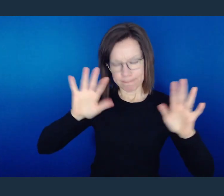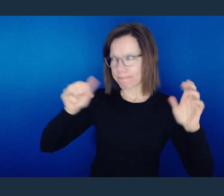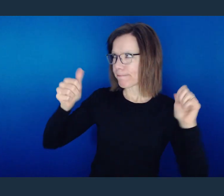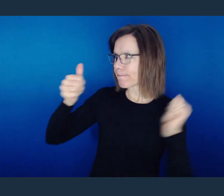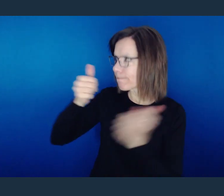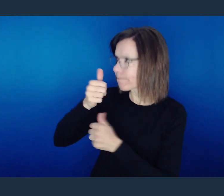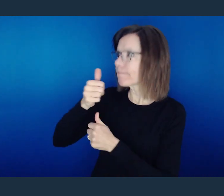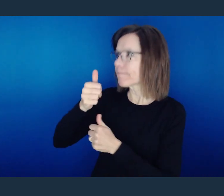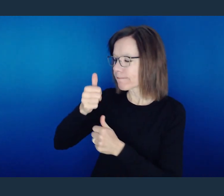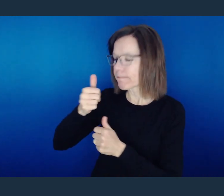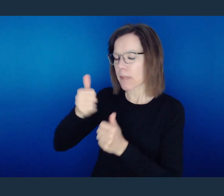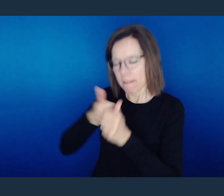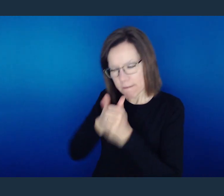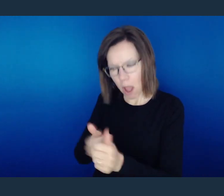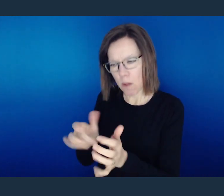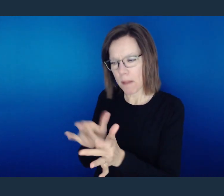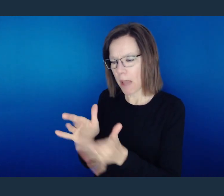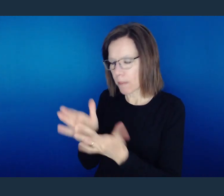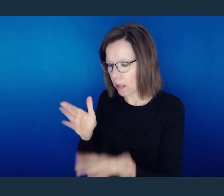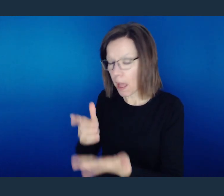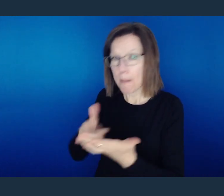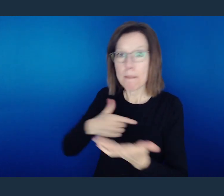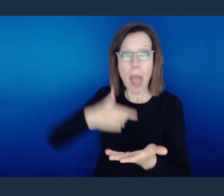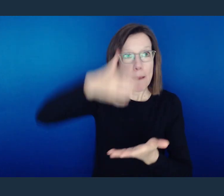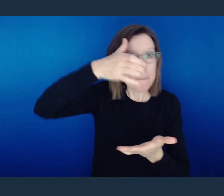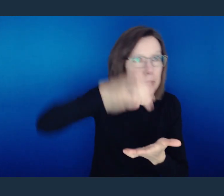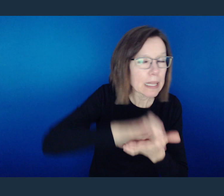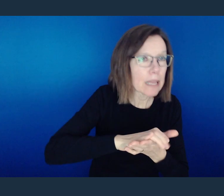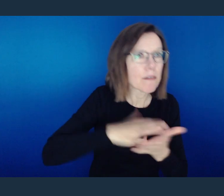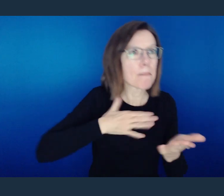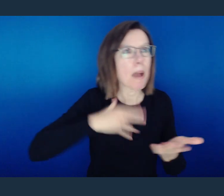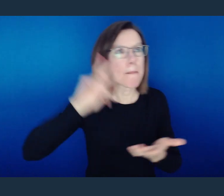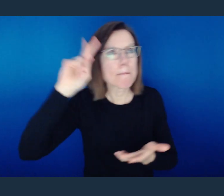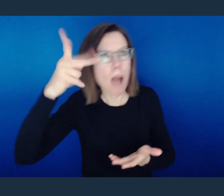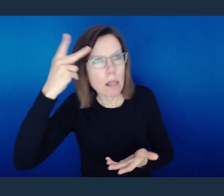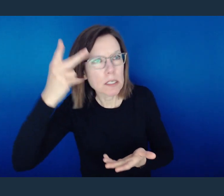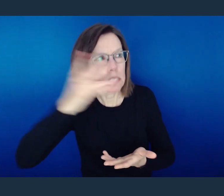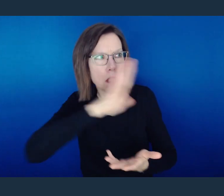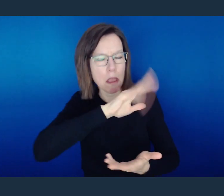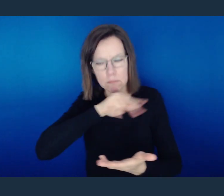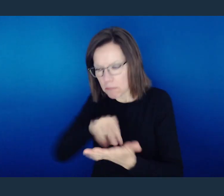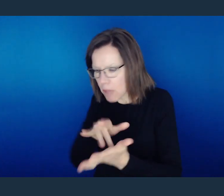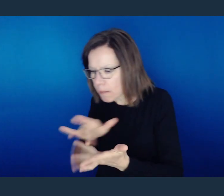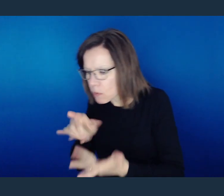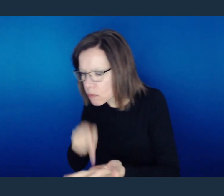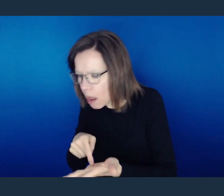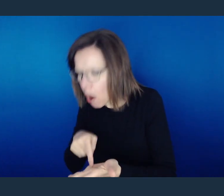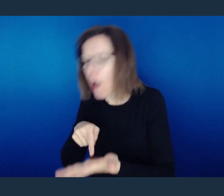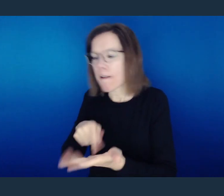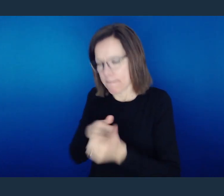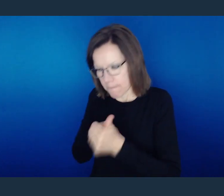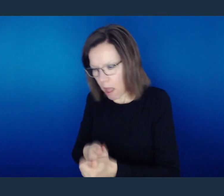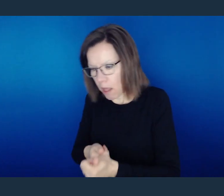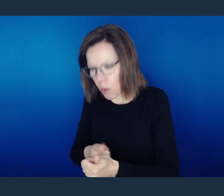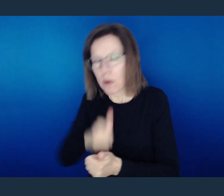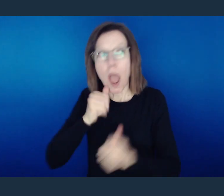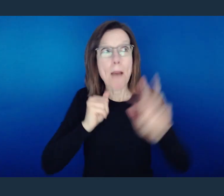might guide all the other things, your ideology, your behaviors, and your politics. Not the other way around.